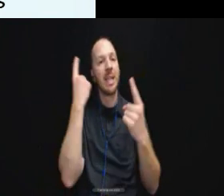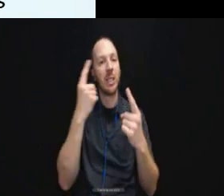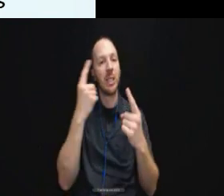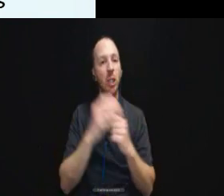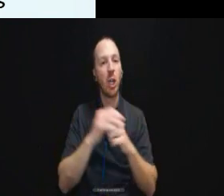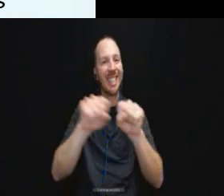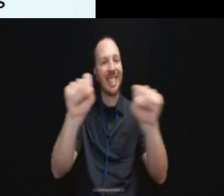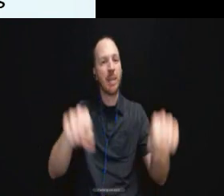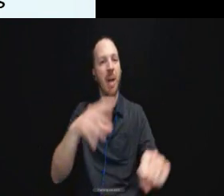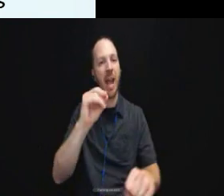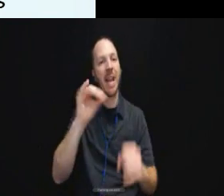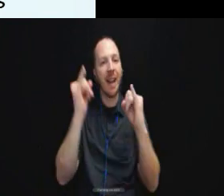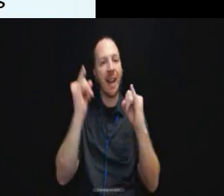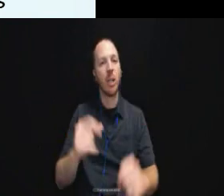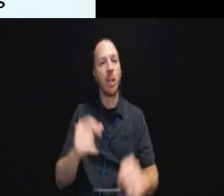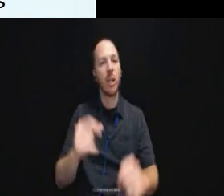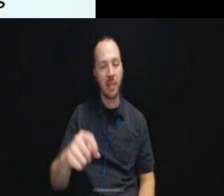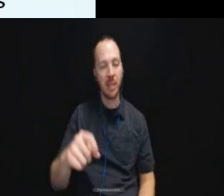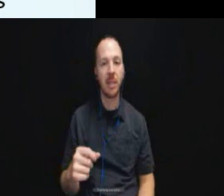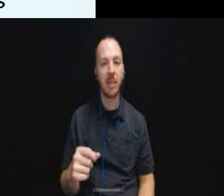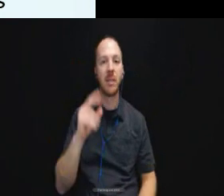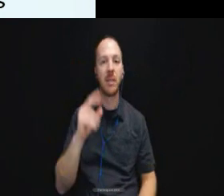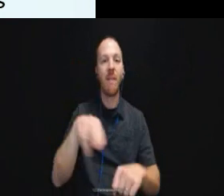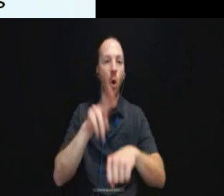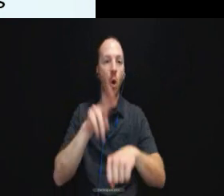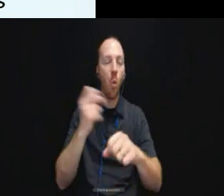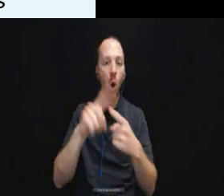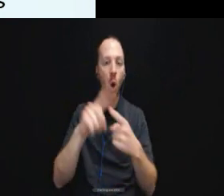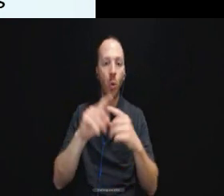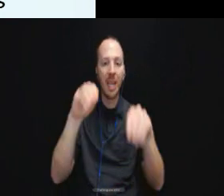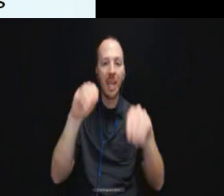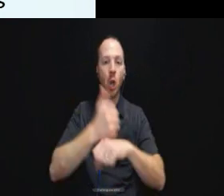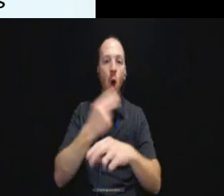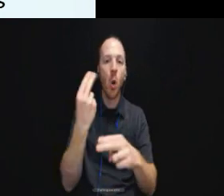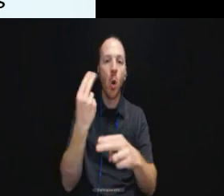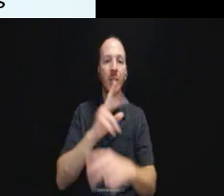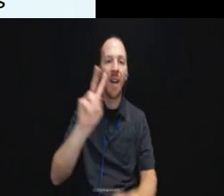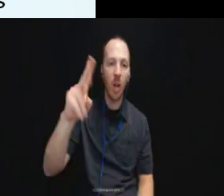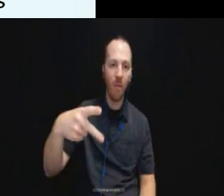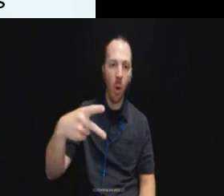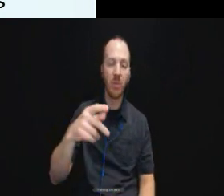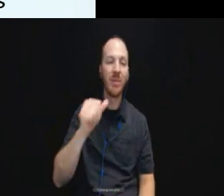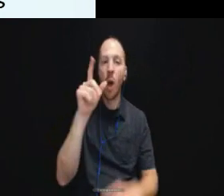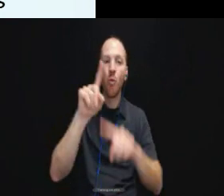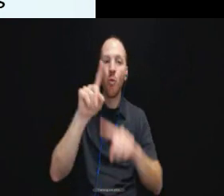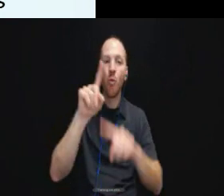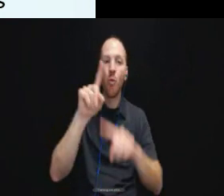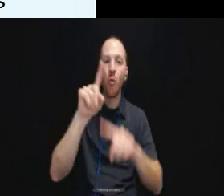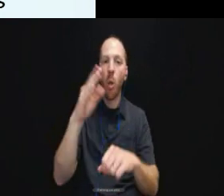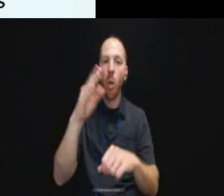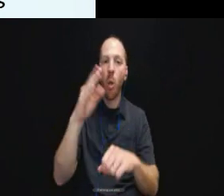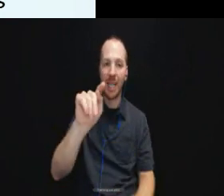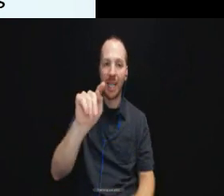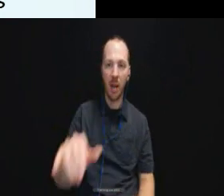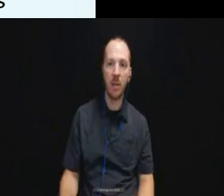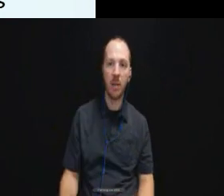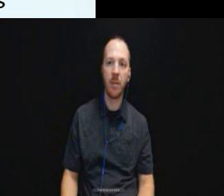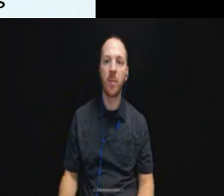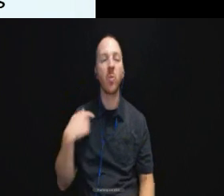We want to install in these video phones instead of relying on TTY and we want to make sure we are providing ASL interpreters.